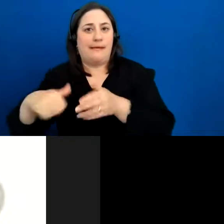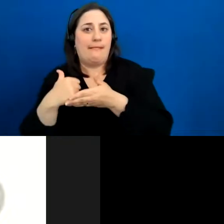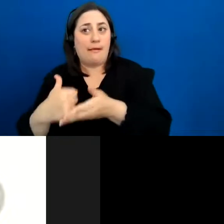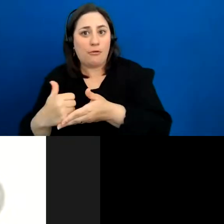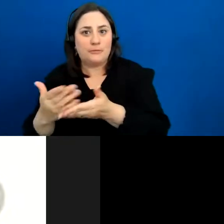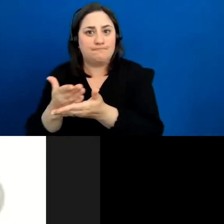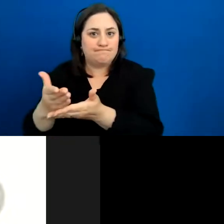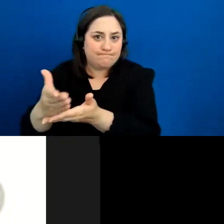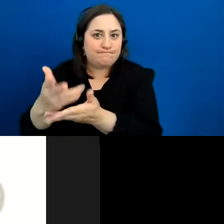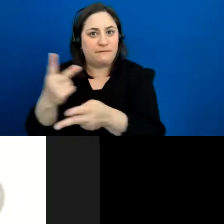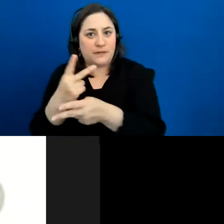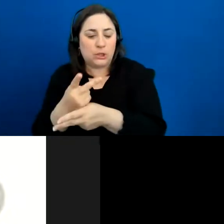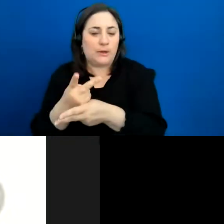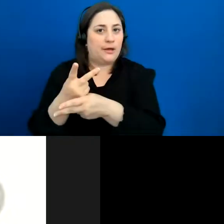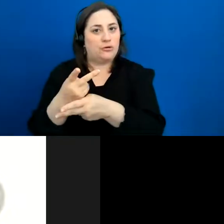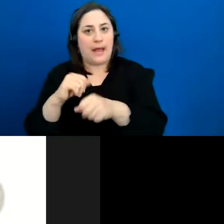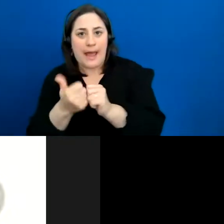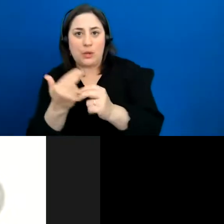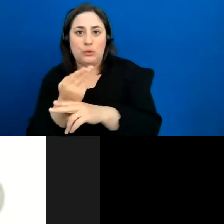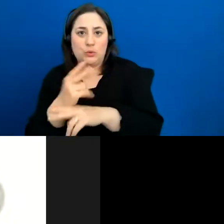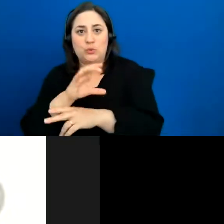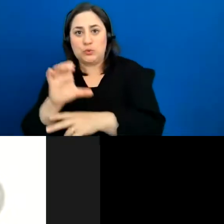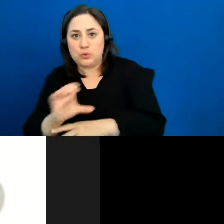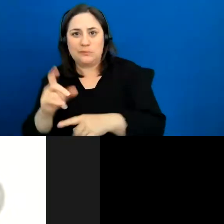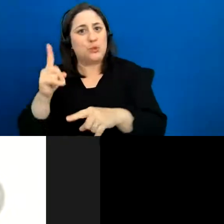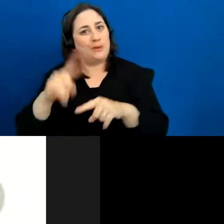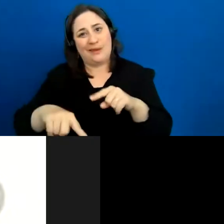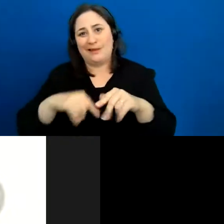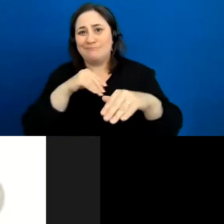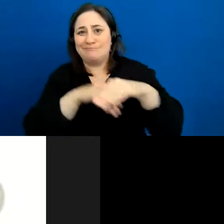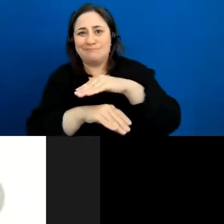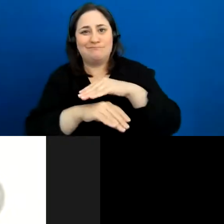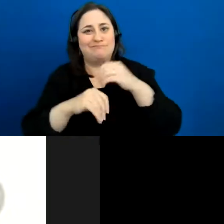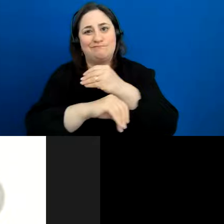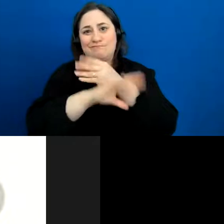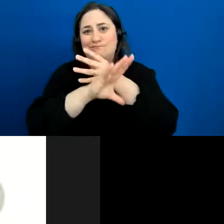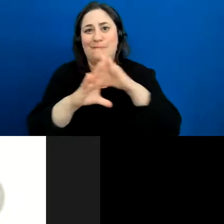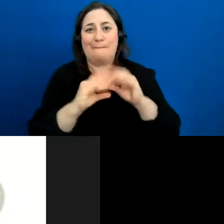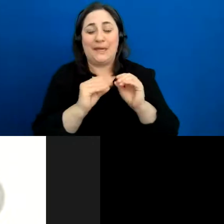access these meetings or access these sessions. So what I've been doing kind of last year is